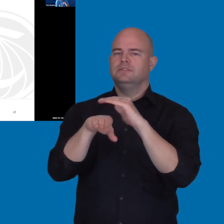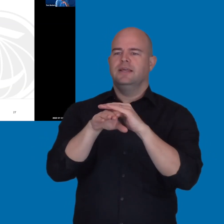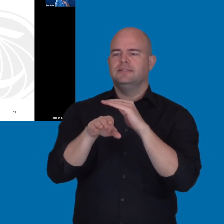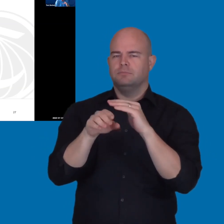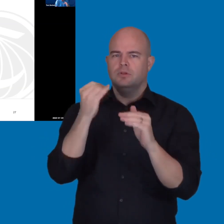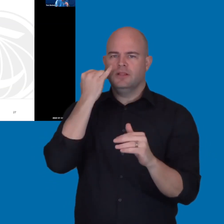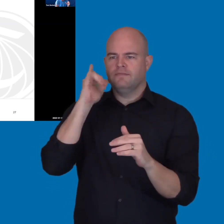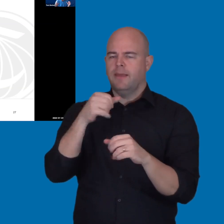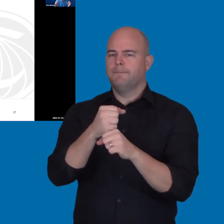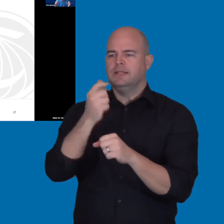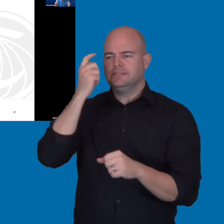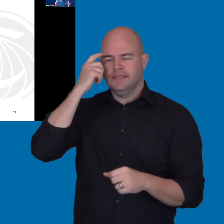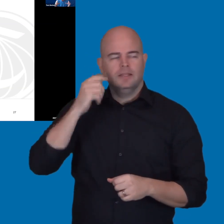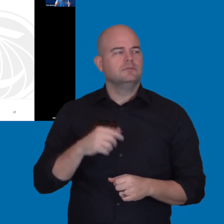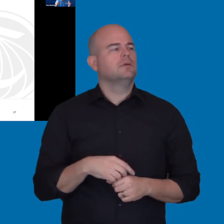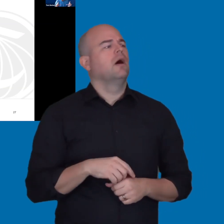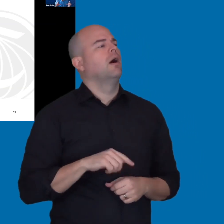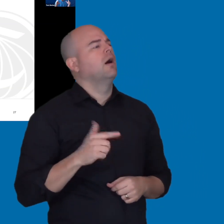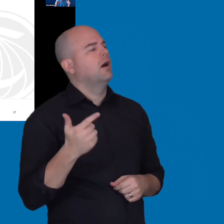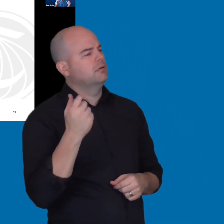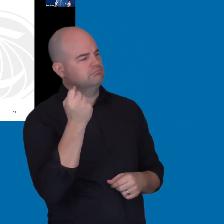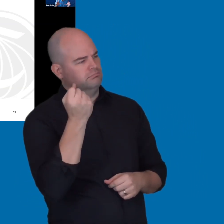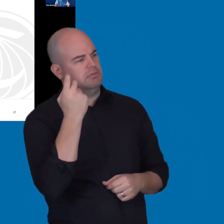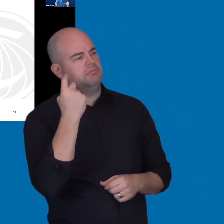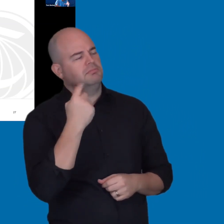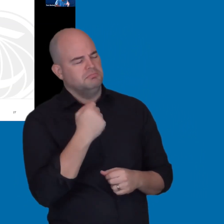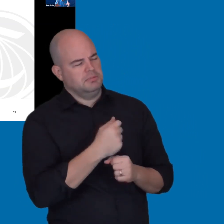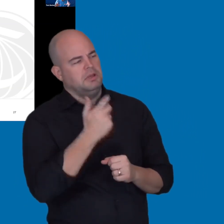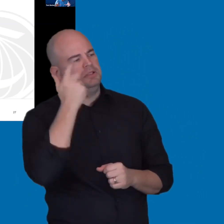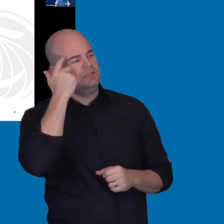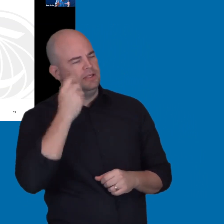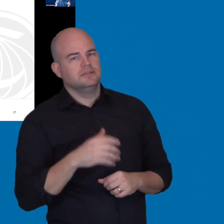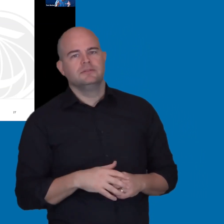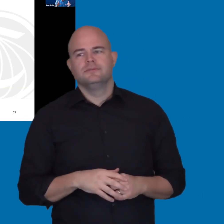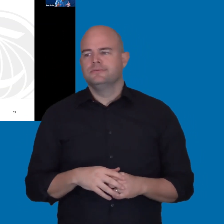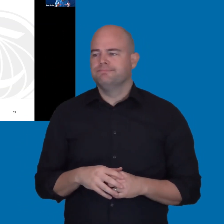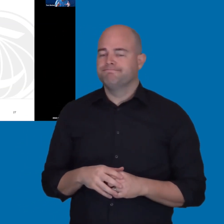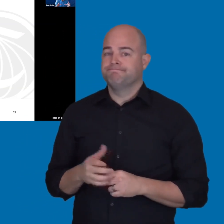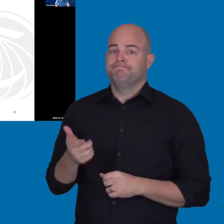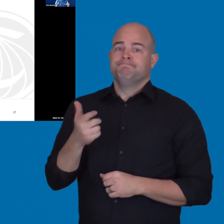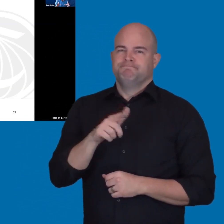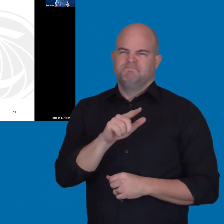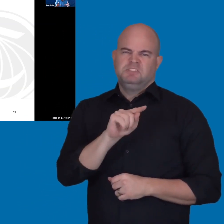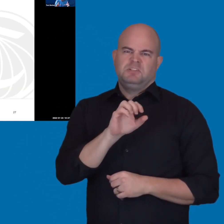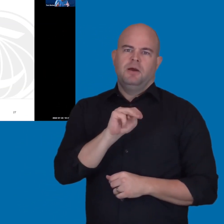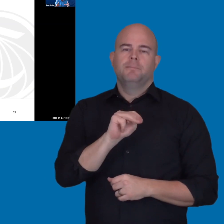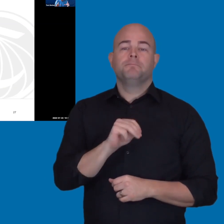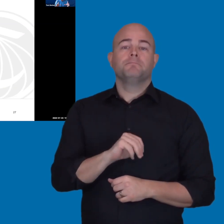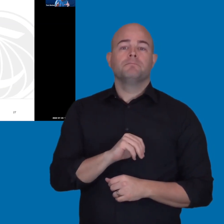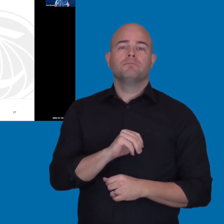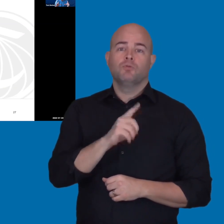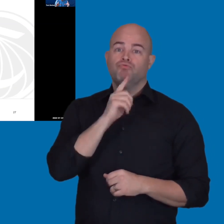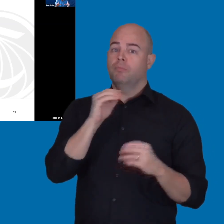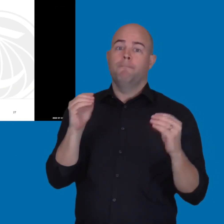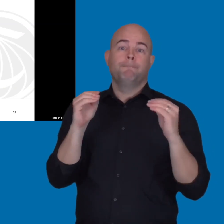through a different delivery mechanism that was accessible. Got it. If that makes sense. Yes. There's so many layers of it, right?